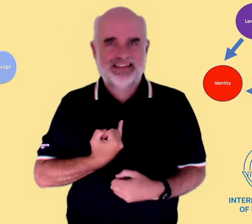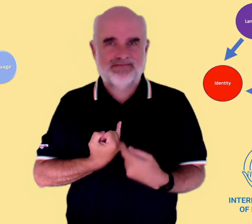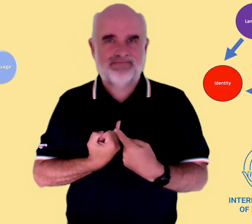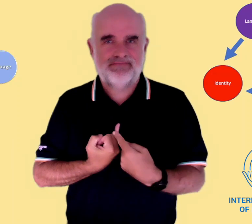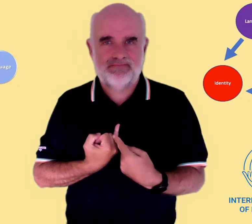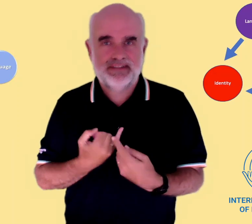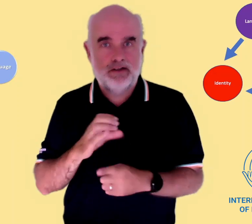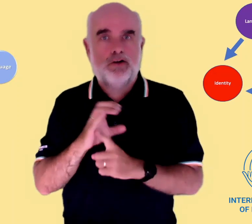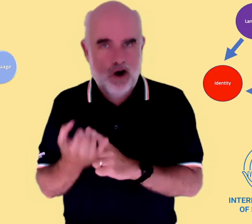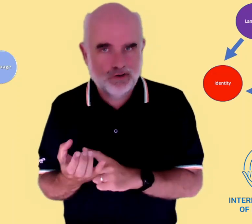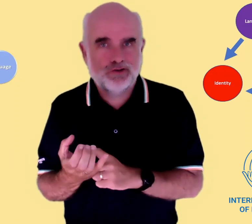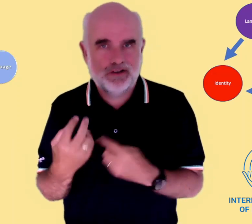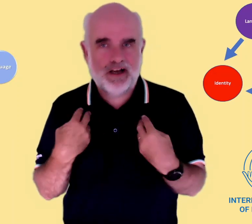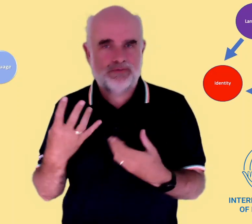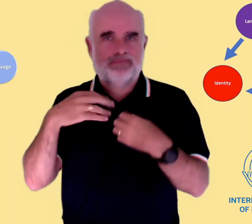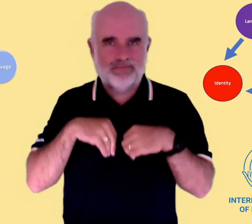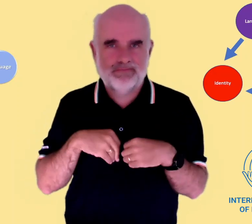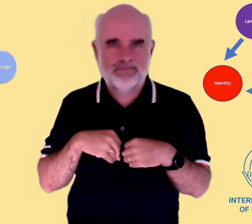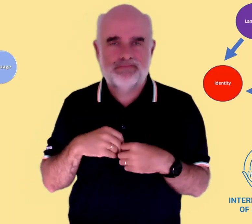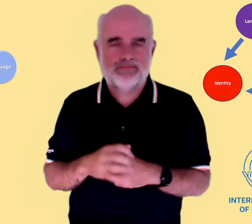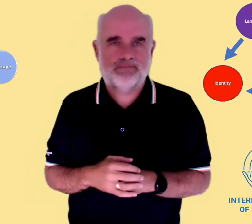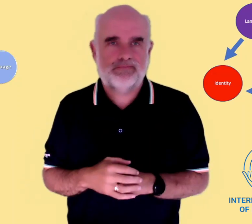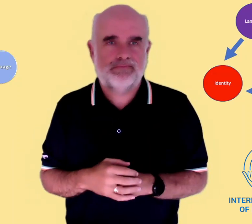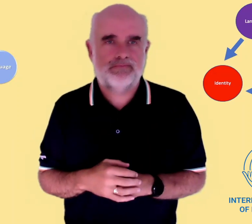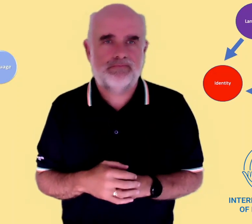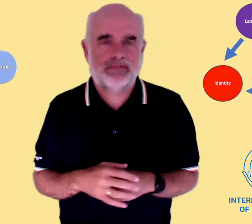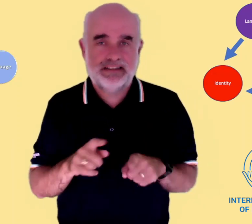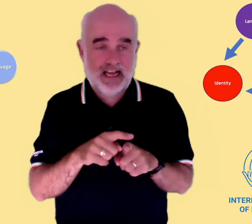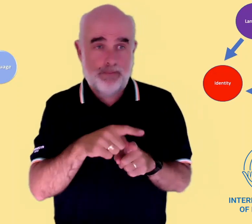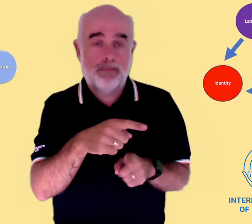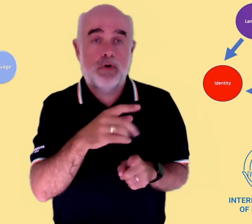are all connected to my identity. So culture and language are both present within that identity.